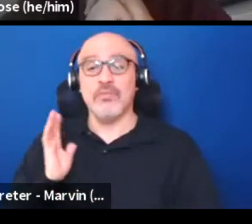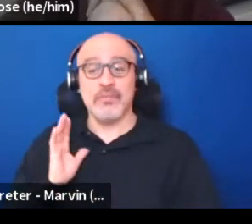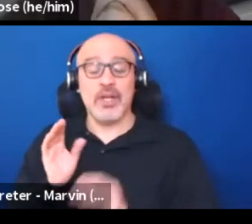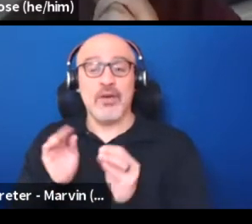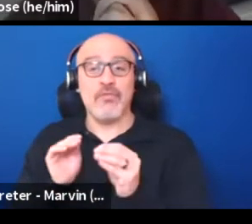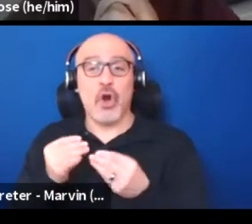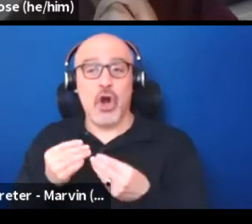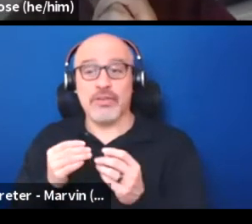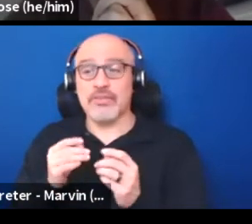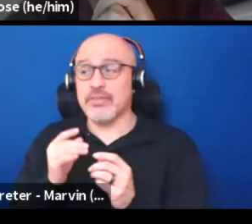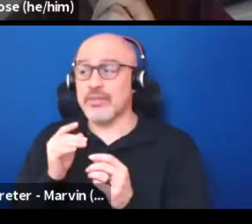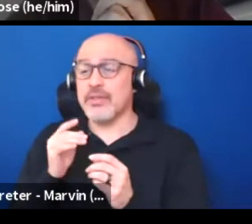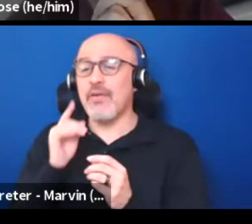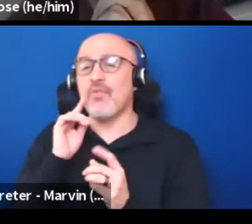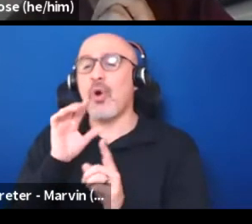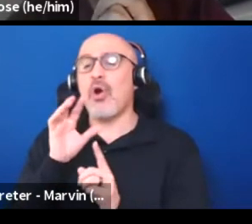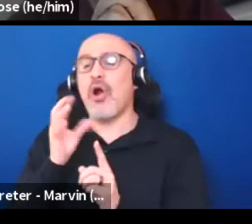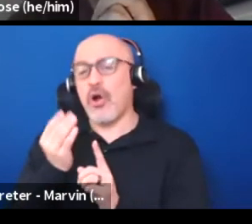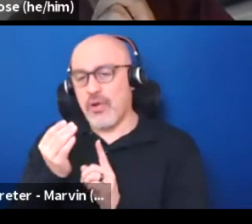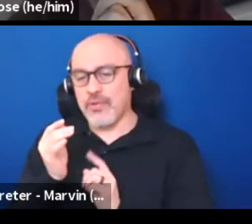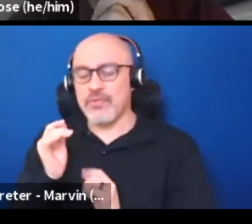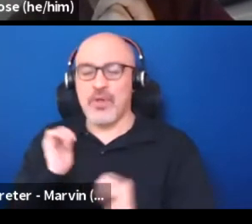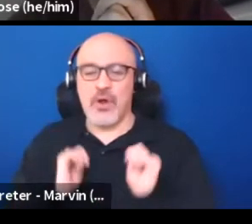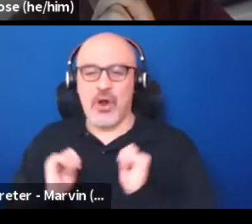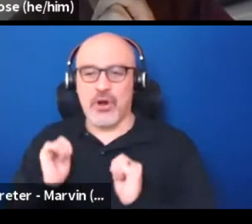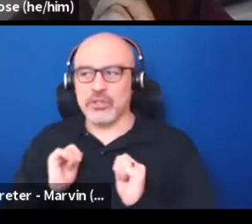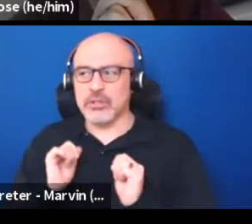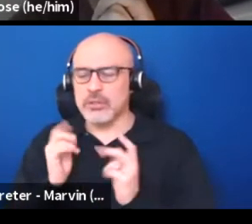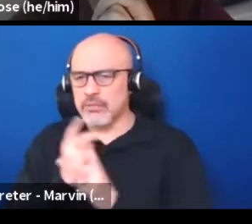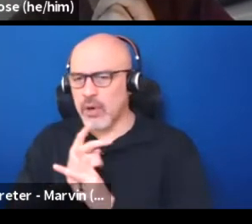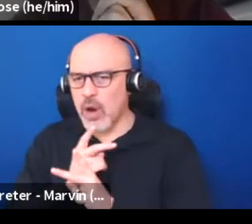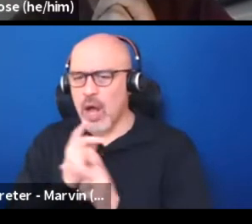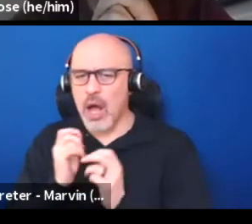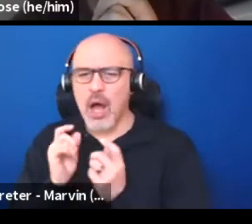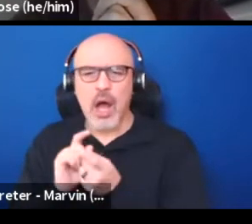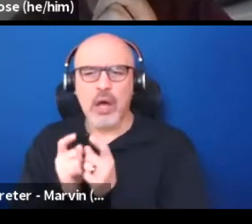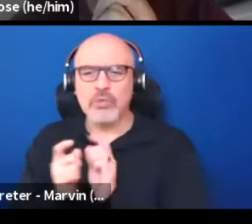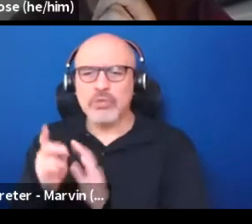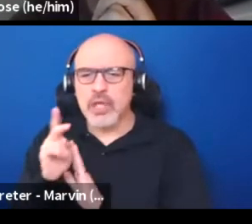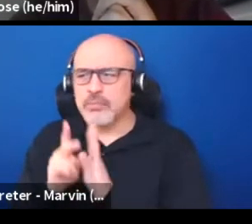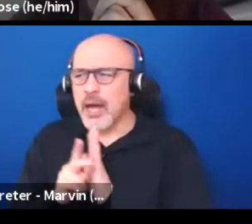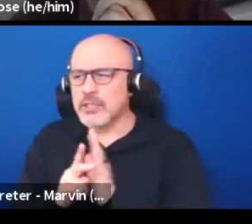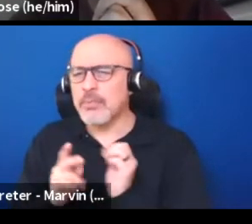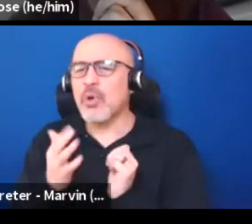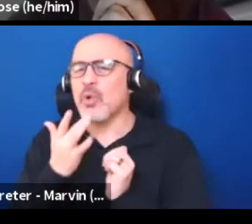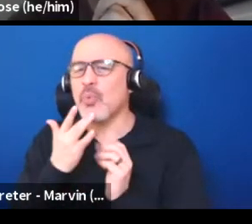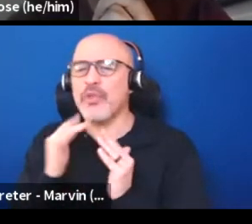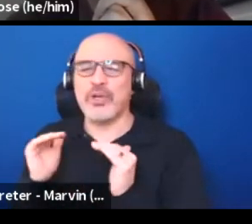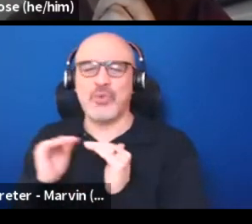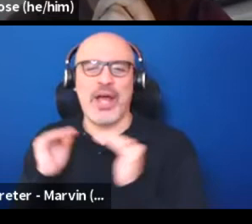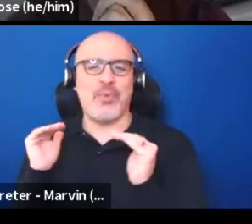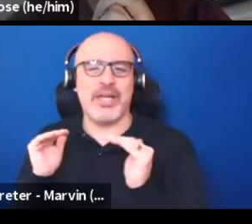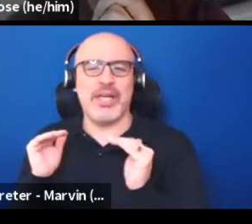we actually were trying to figure out ways that we could change policies on around racial equity and instill more anti-racism